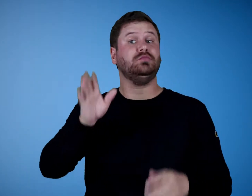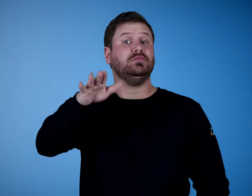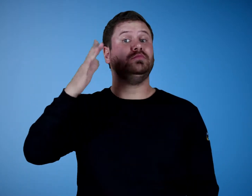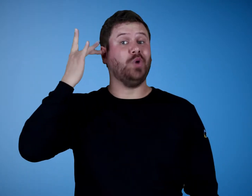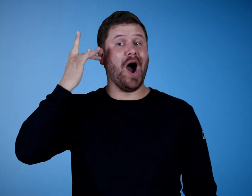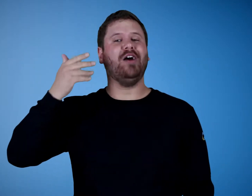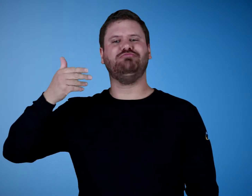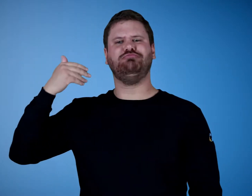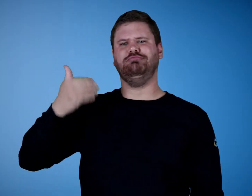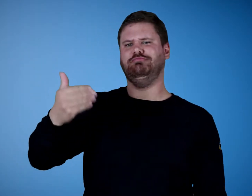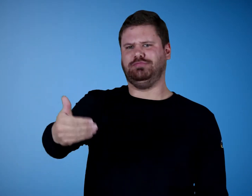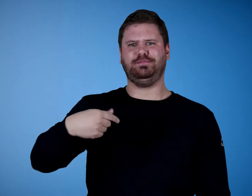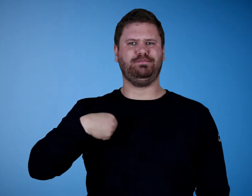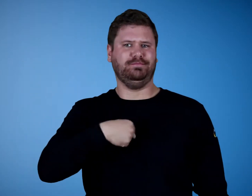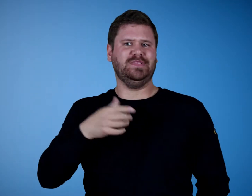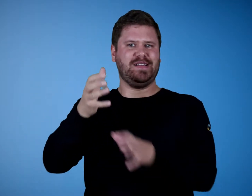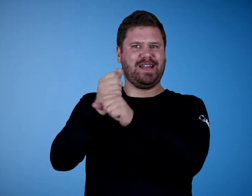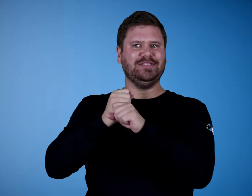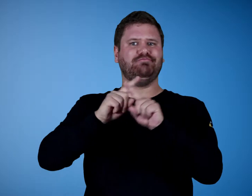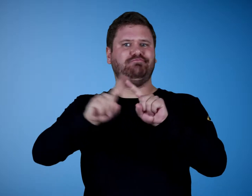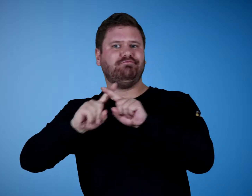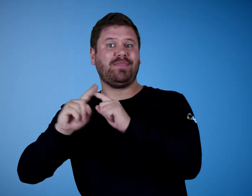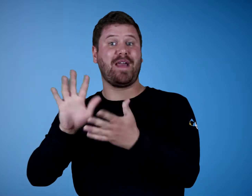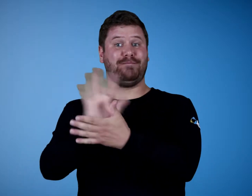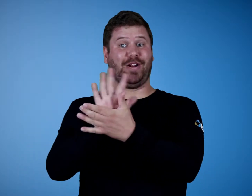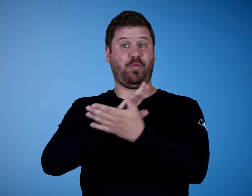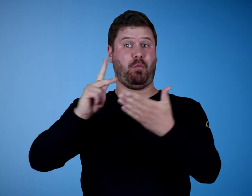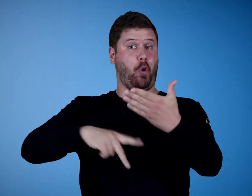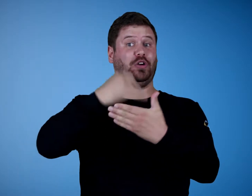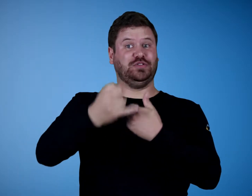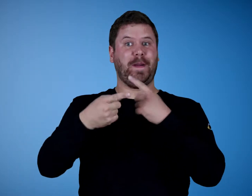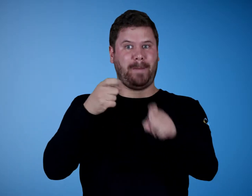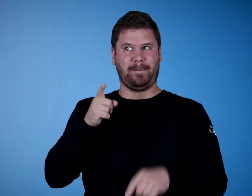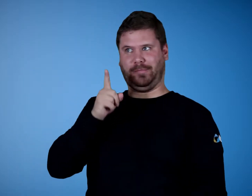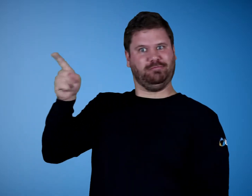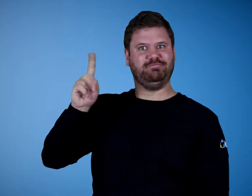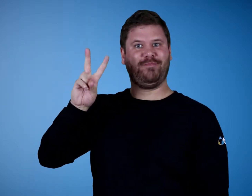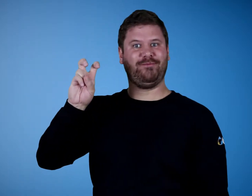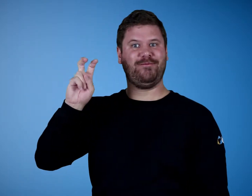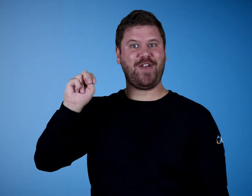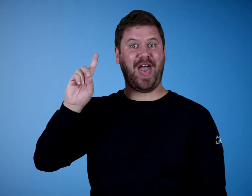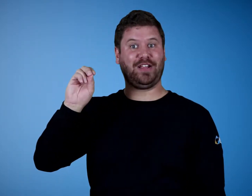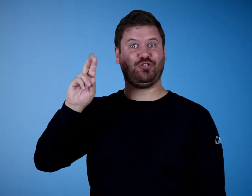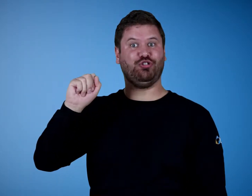Why? We often get different video projects from vendors.